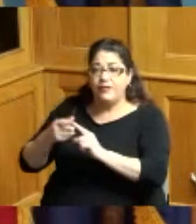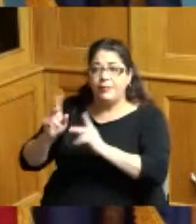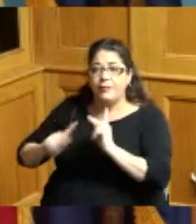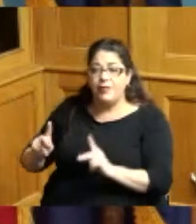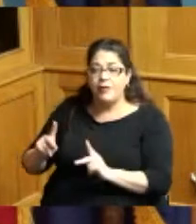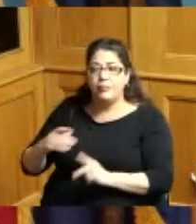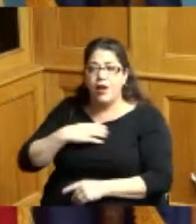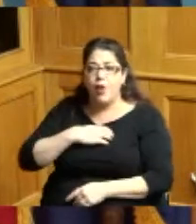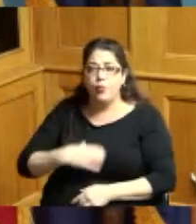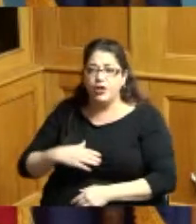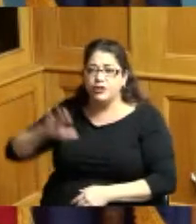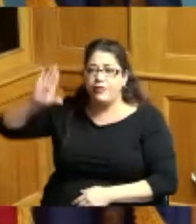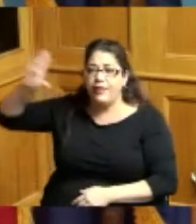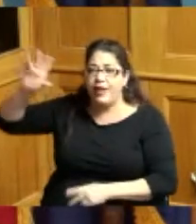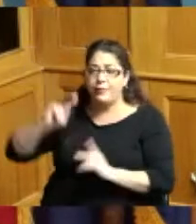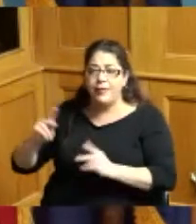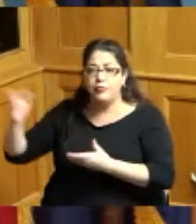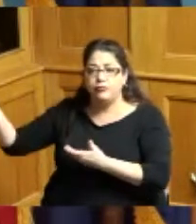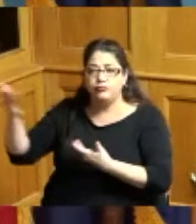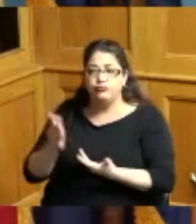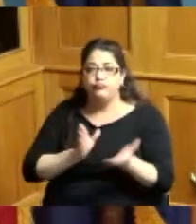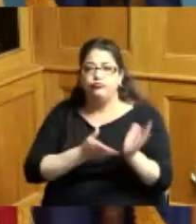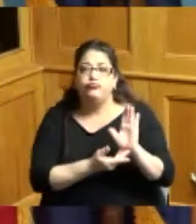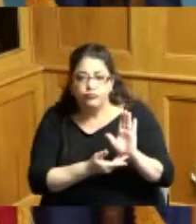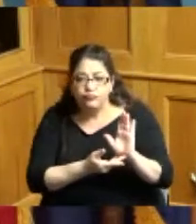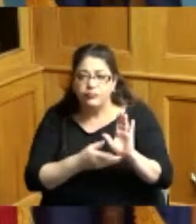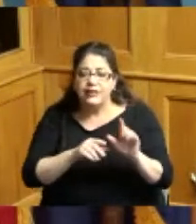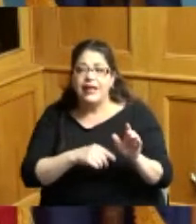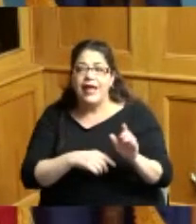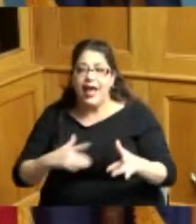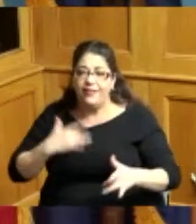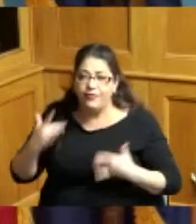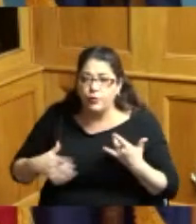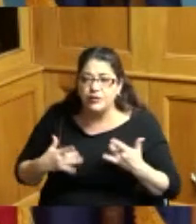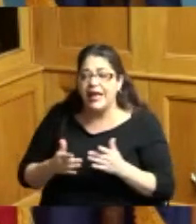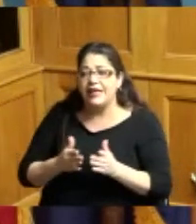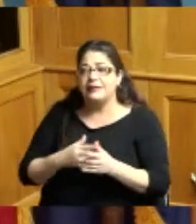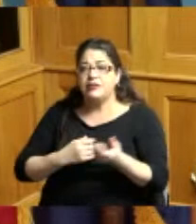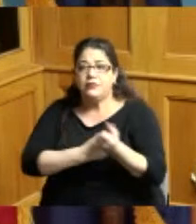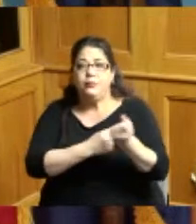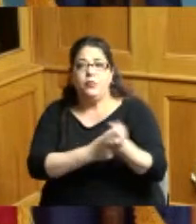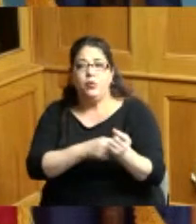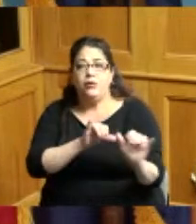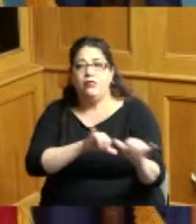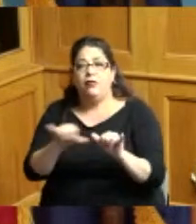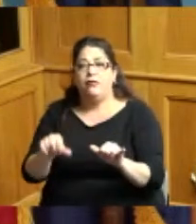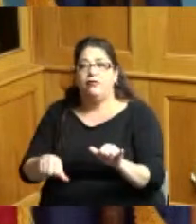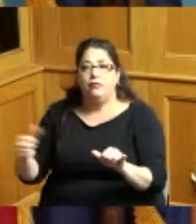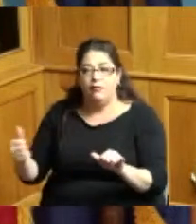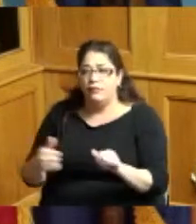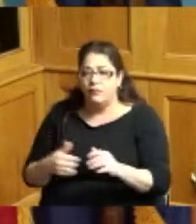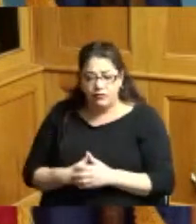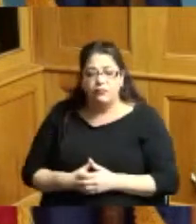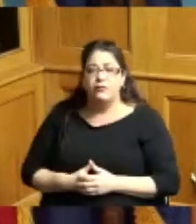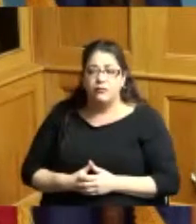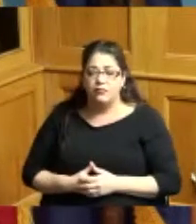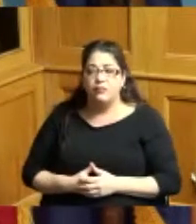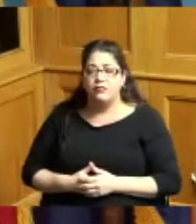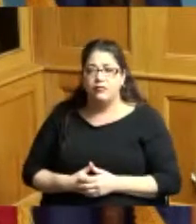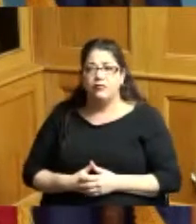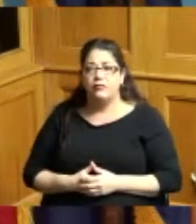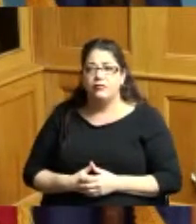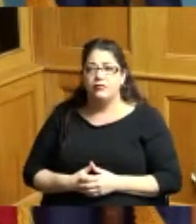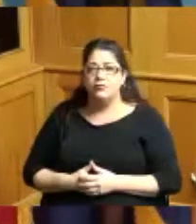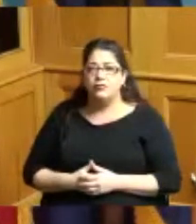that came from the people would get as quick enthusiastic responses as when the business